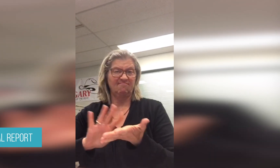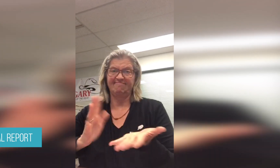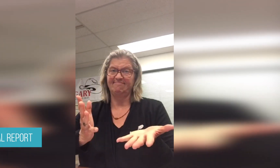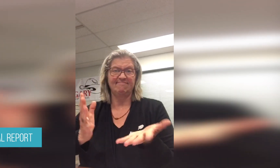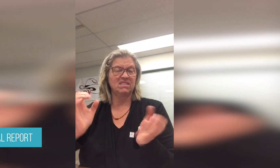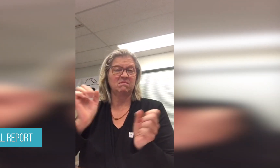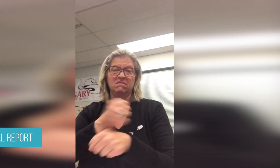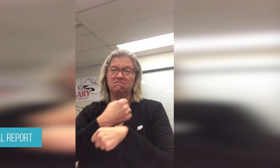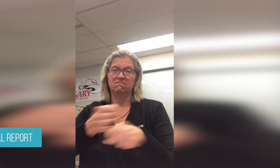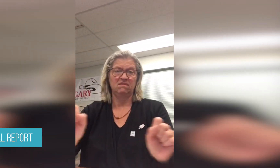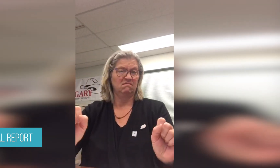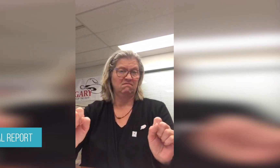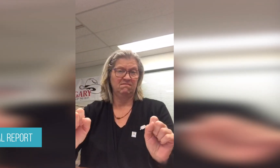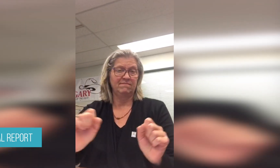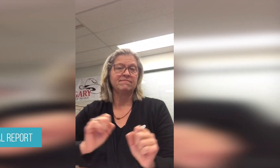It’s impossible.